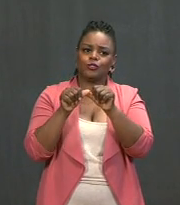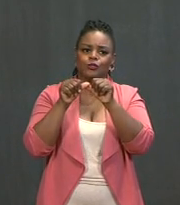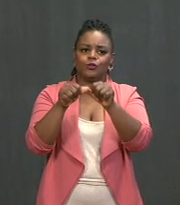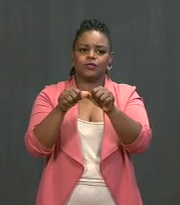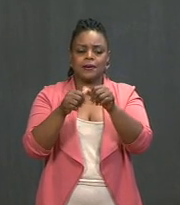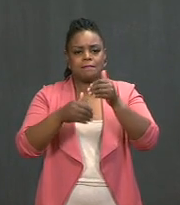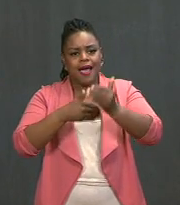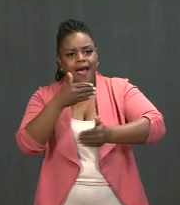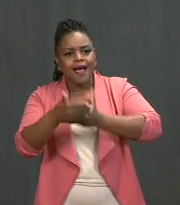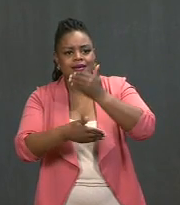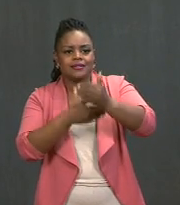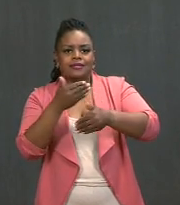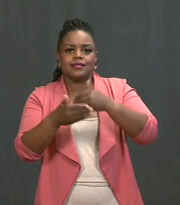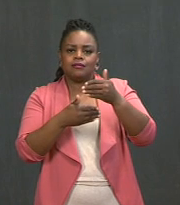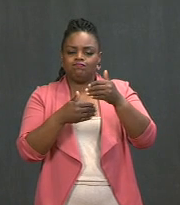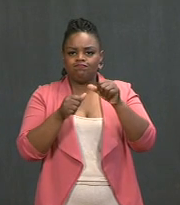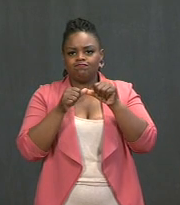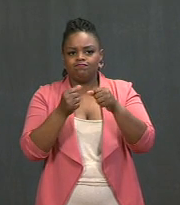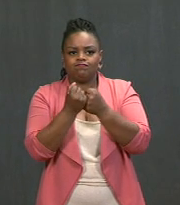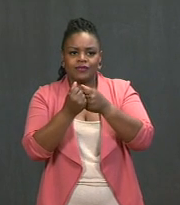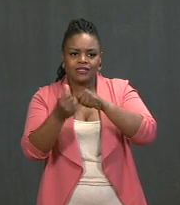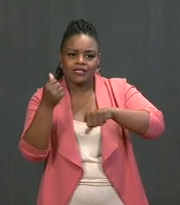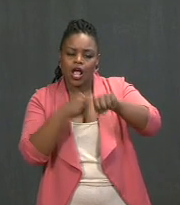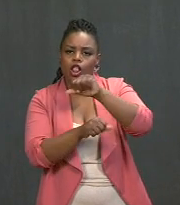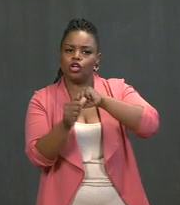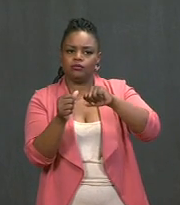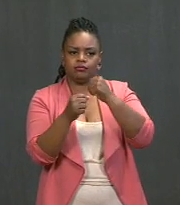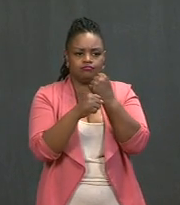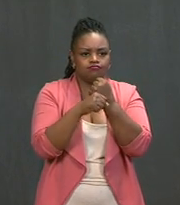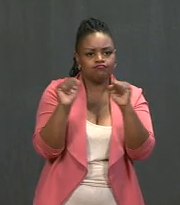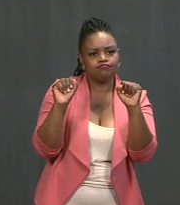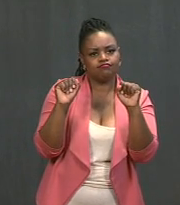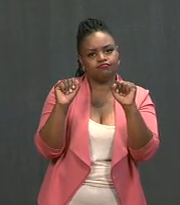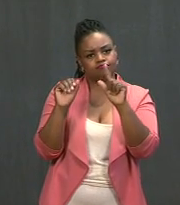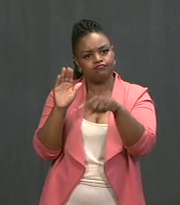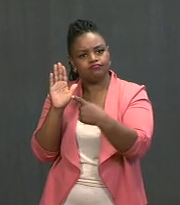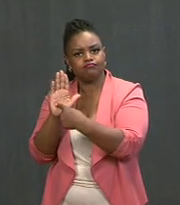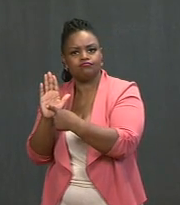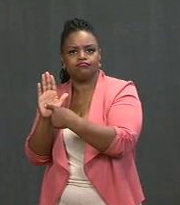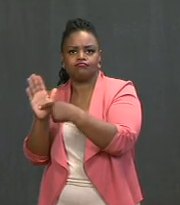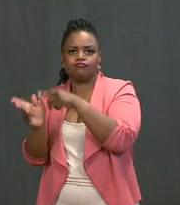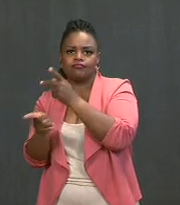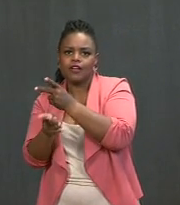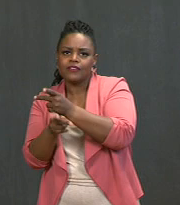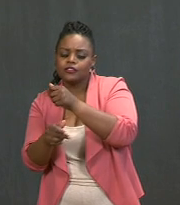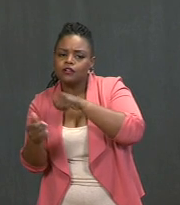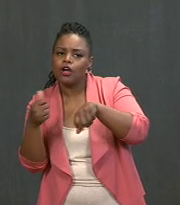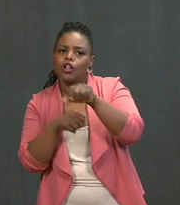and take the precautions I talked about, that you'll be able to have a Fourth of July --